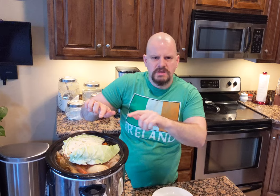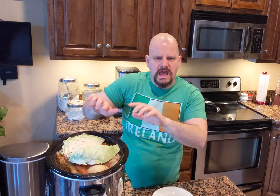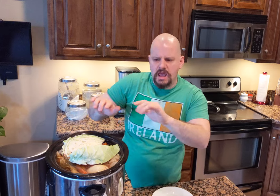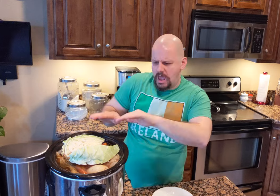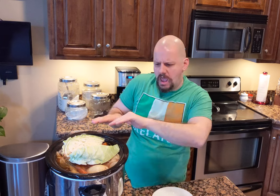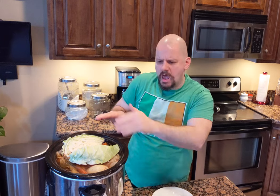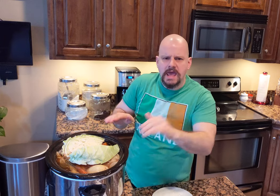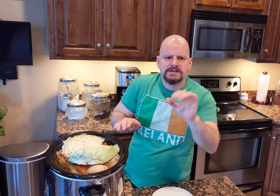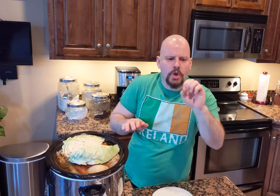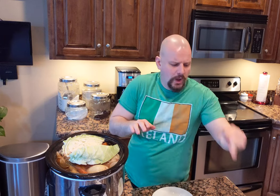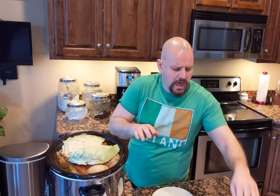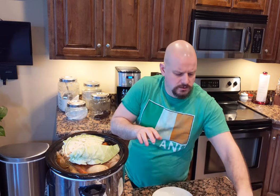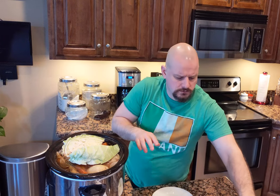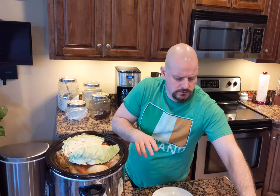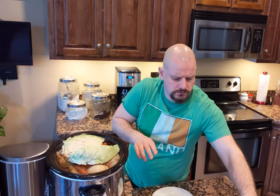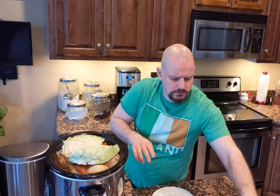There are humps and that's okay...